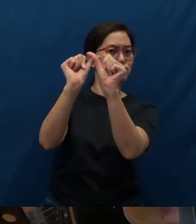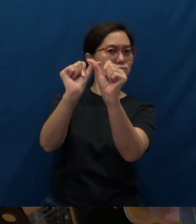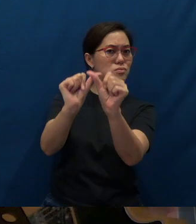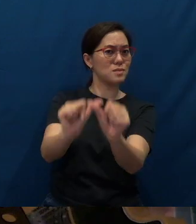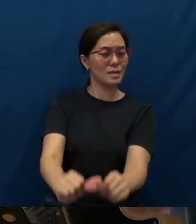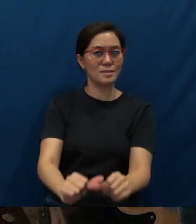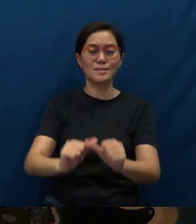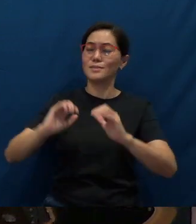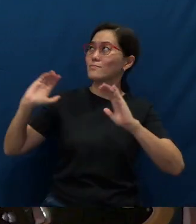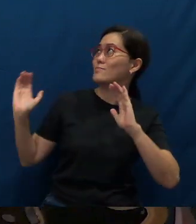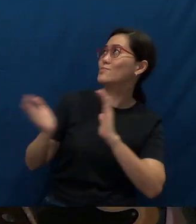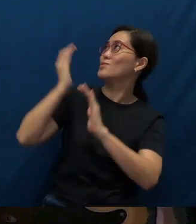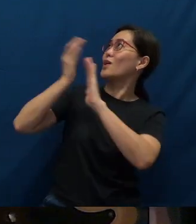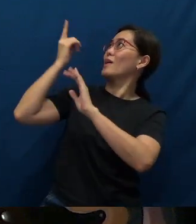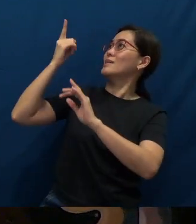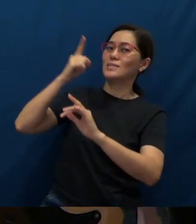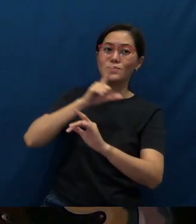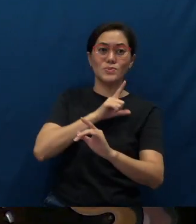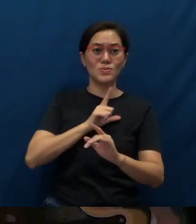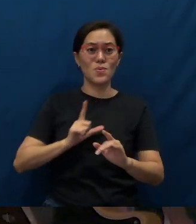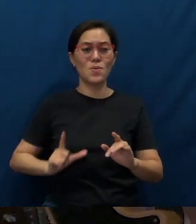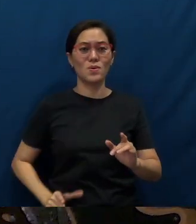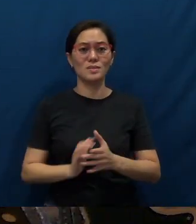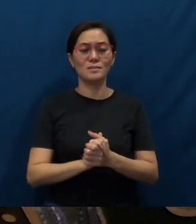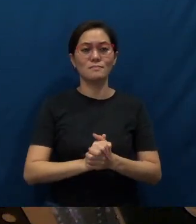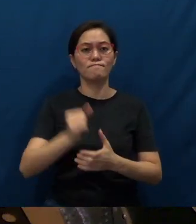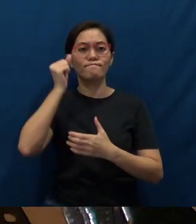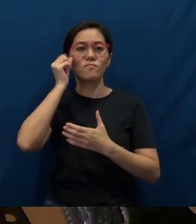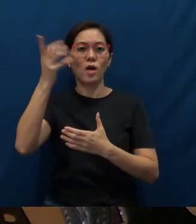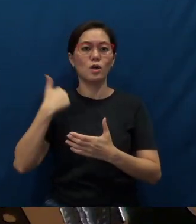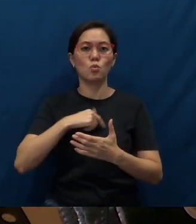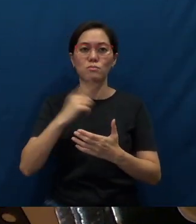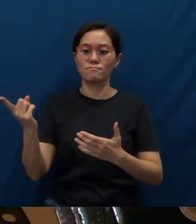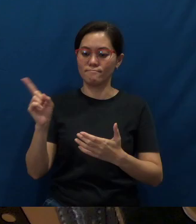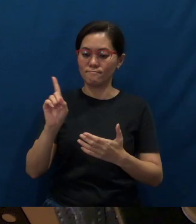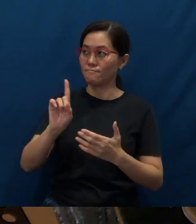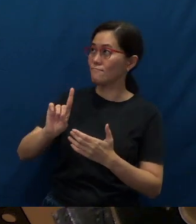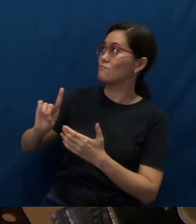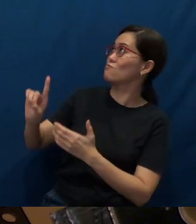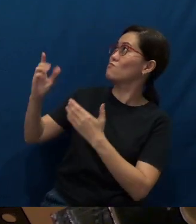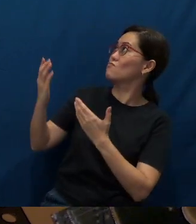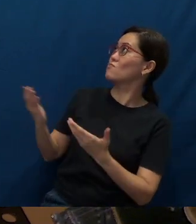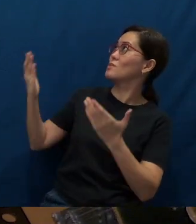Praise the LORD! Father, we come before You. We stand before a holy God.